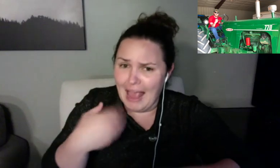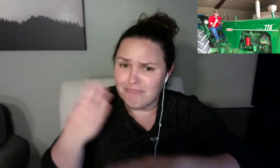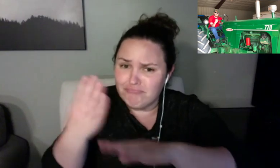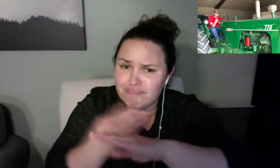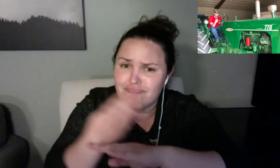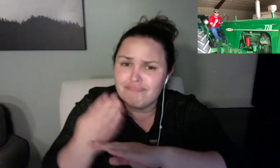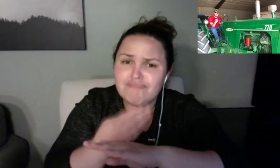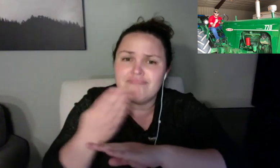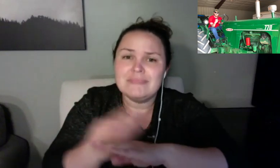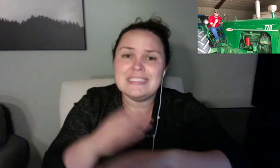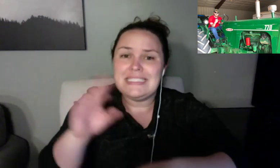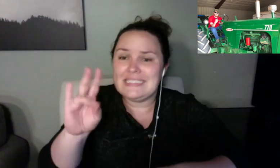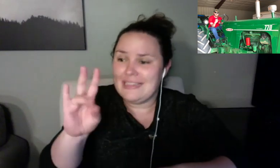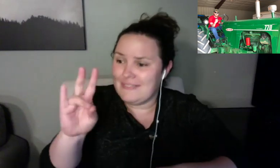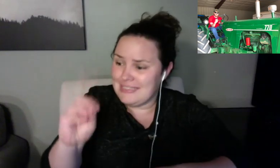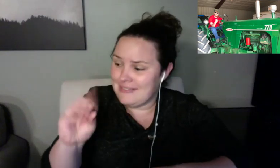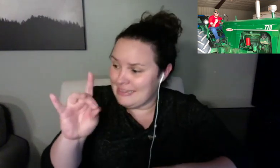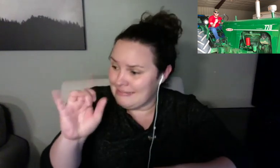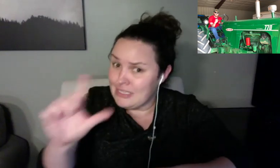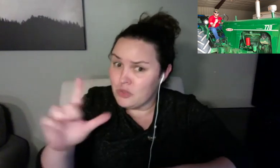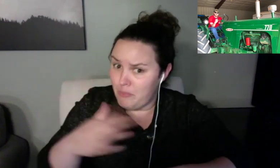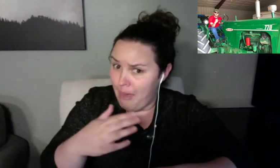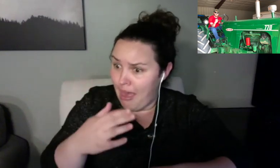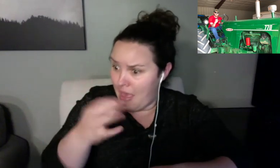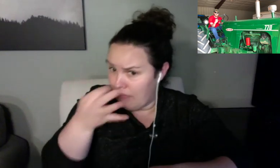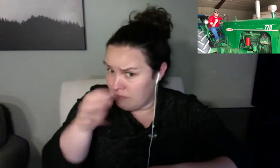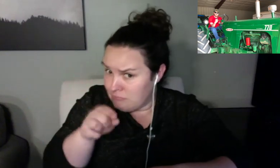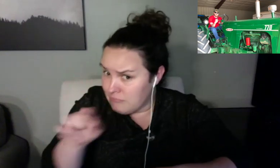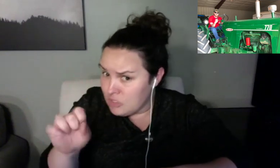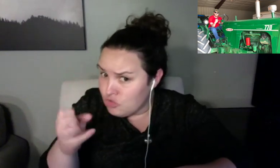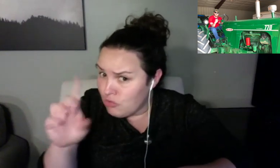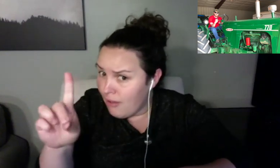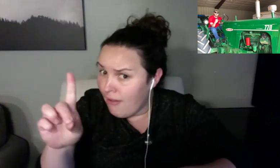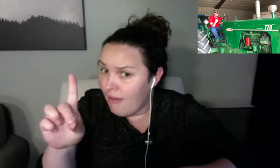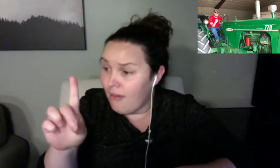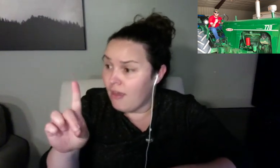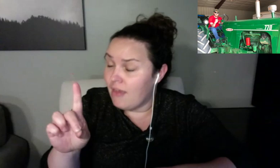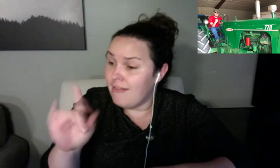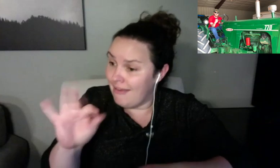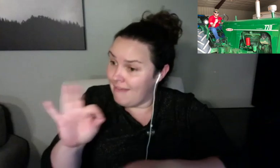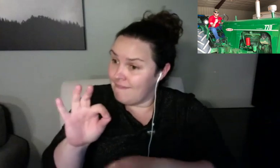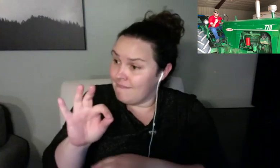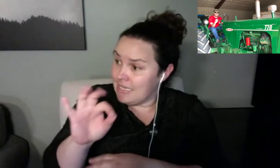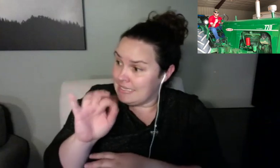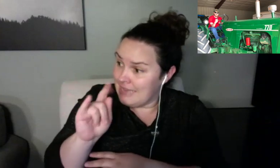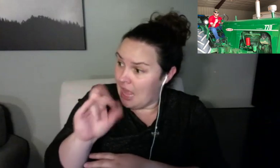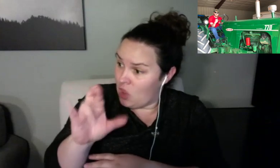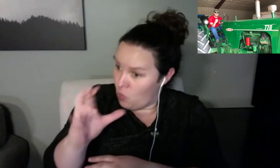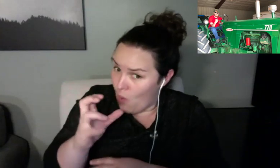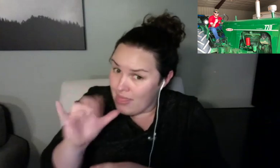when you go to the dentist and you'll be able to get away with it.